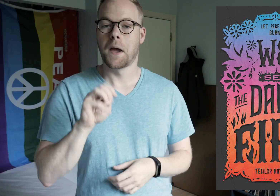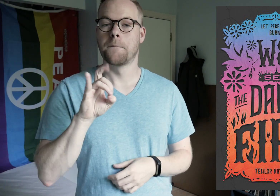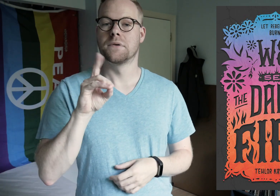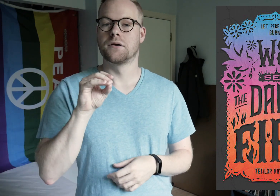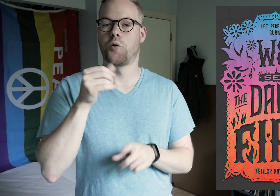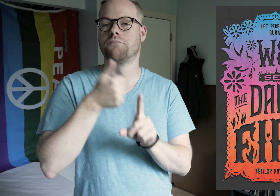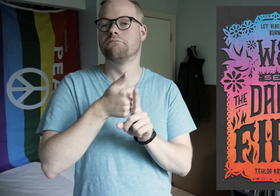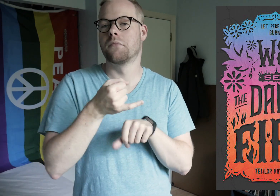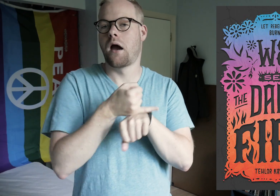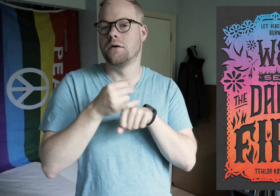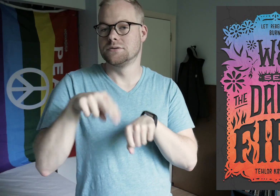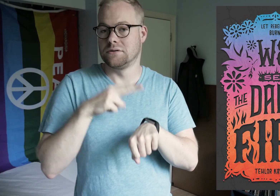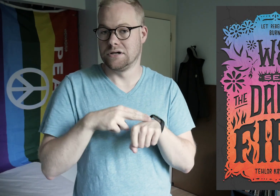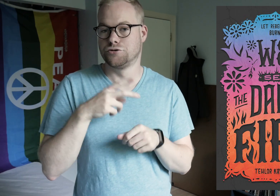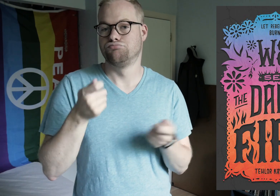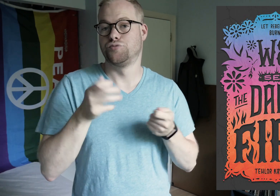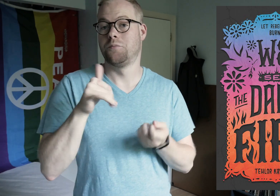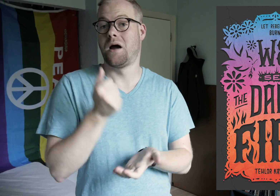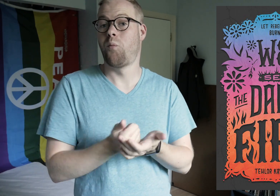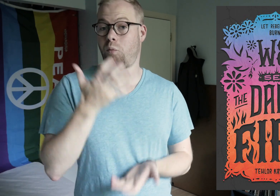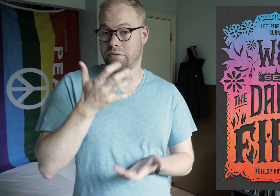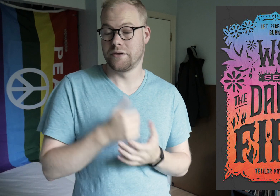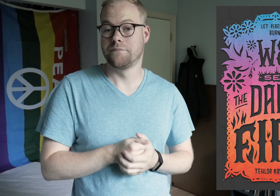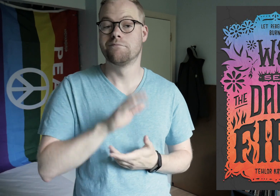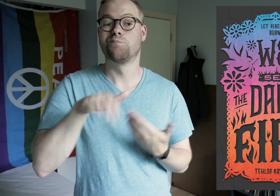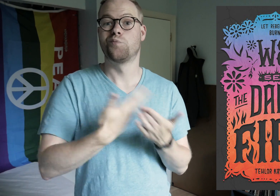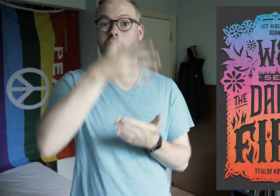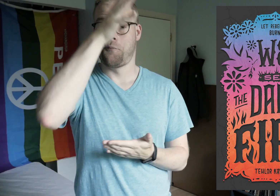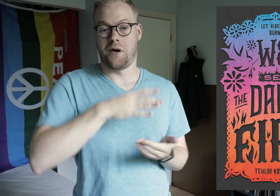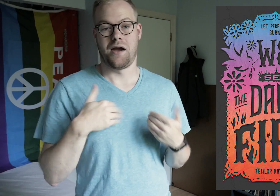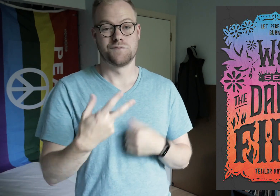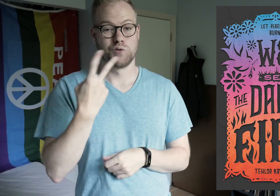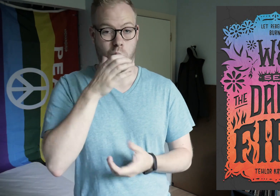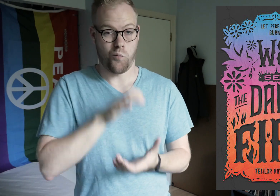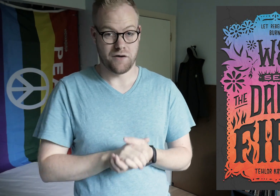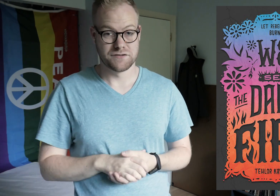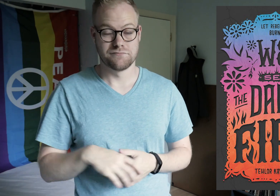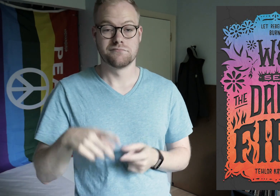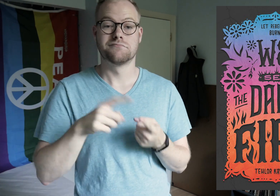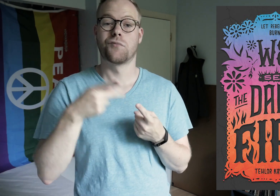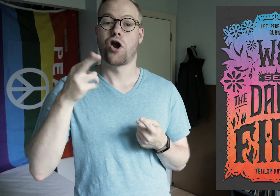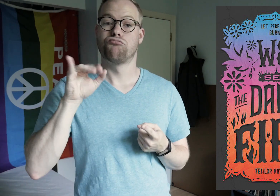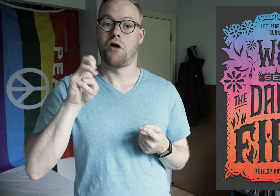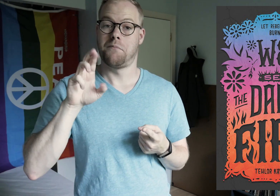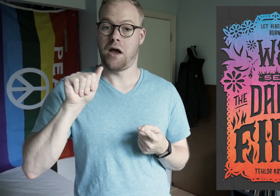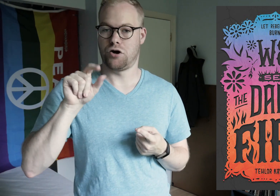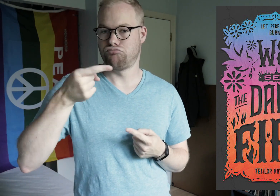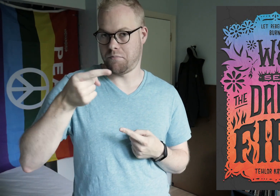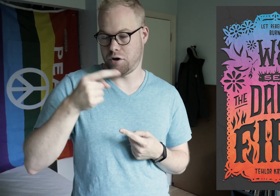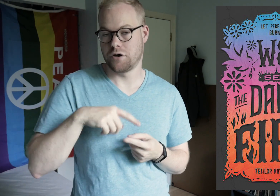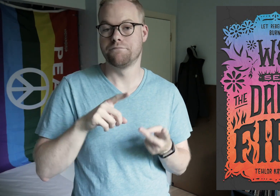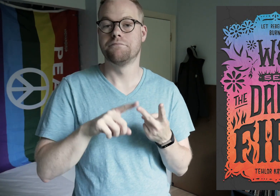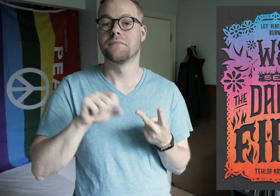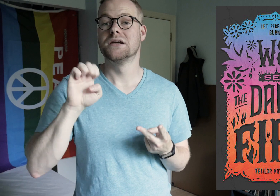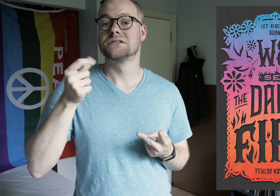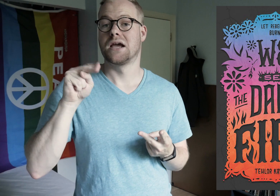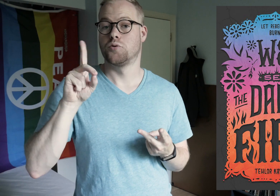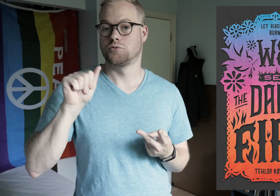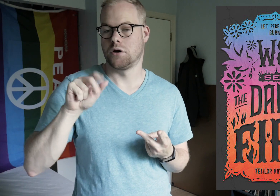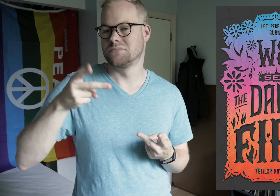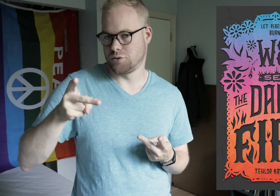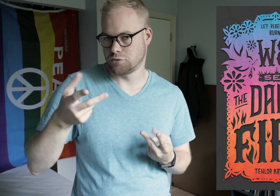Medio, an island nation ruled by the wealthy, where all of the men have two wives - the Primera and the Segunda.